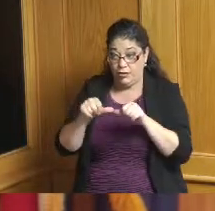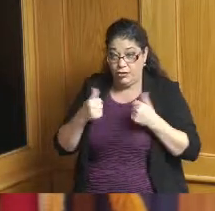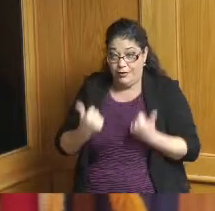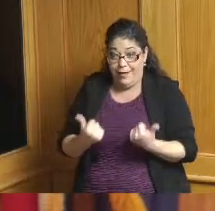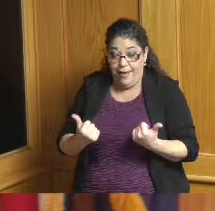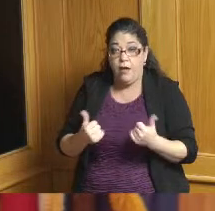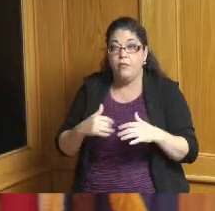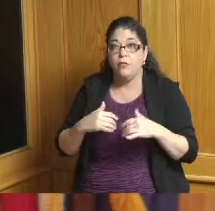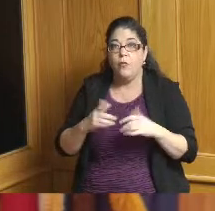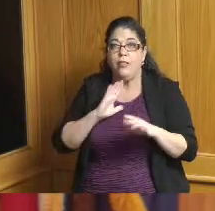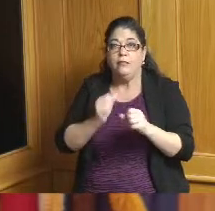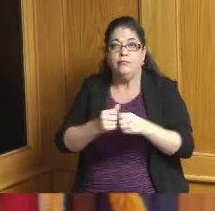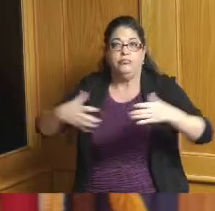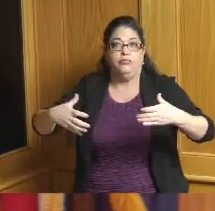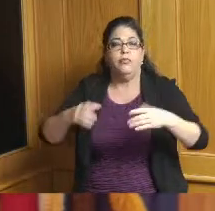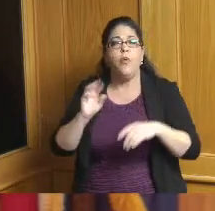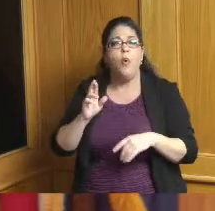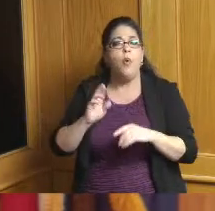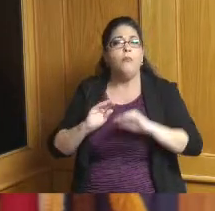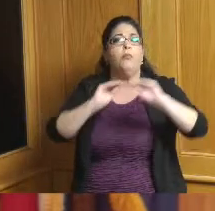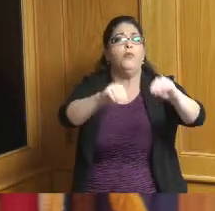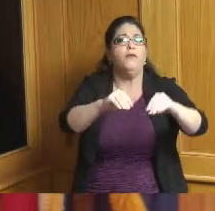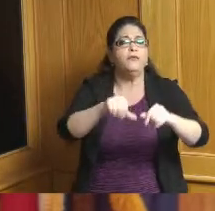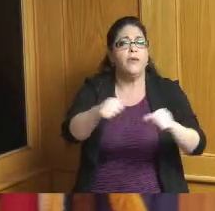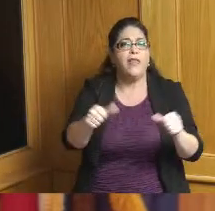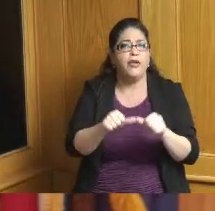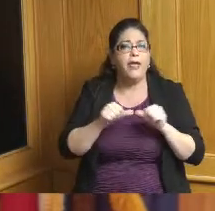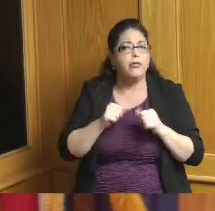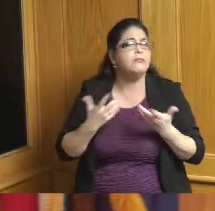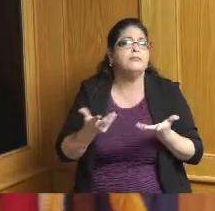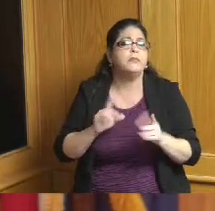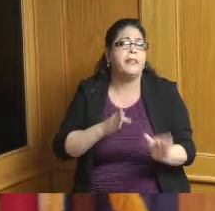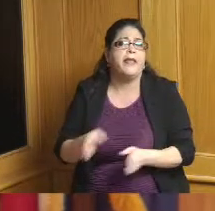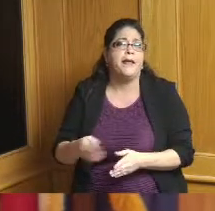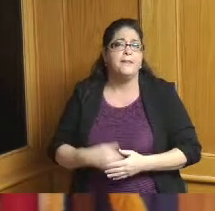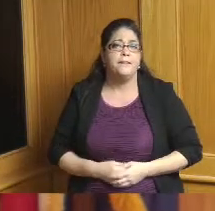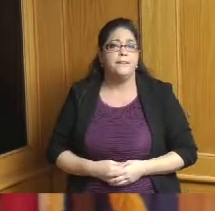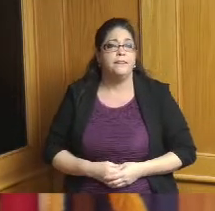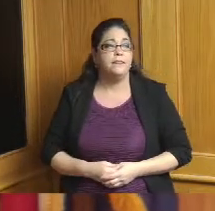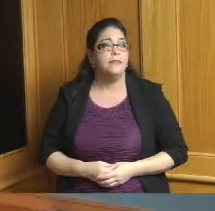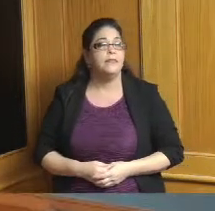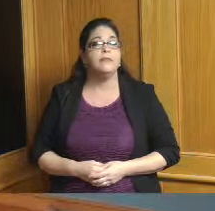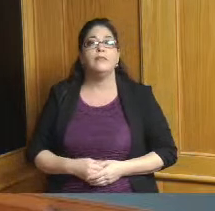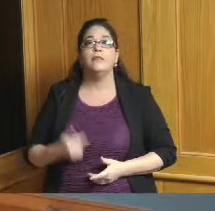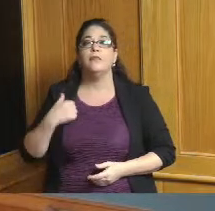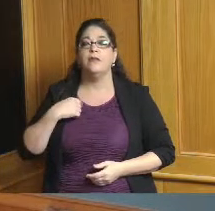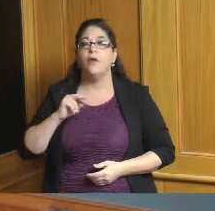more property there or how does that yes it is it's in the Northland Industrial Park if you're